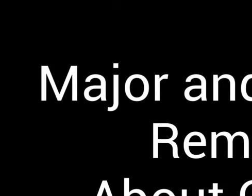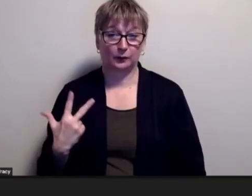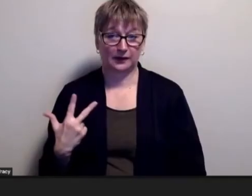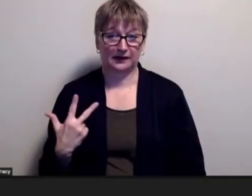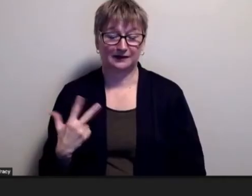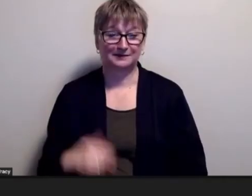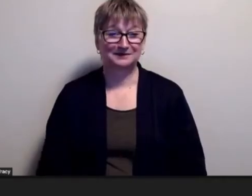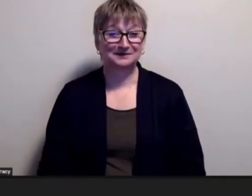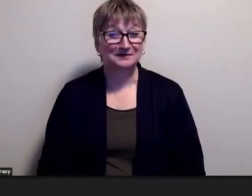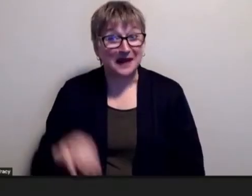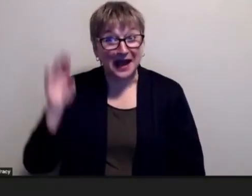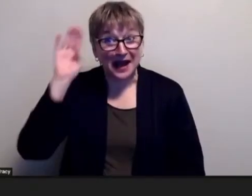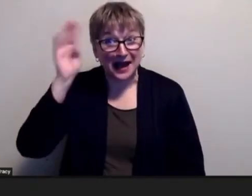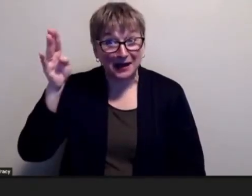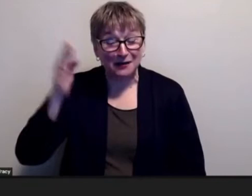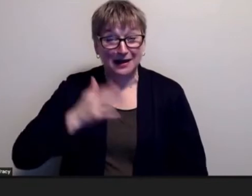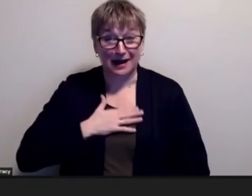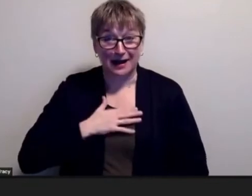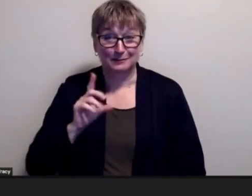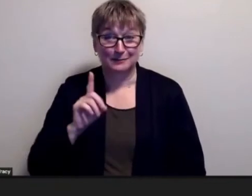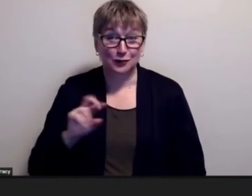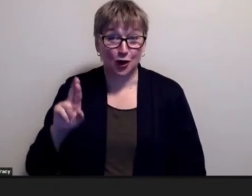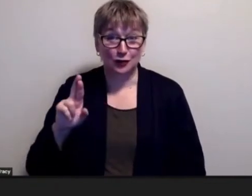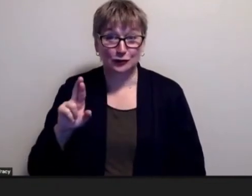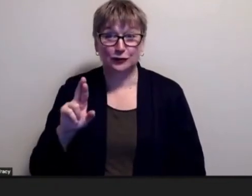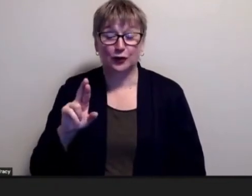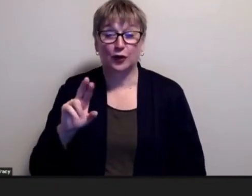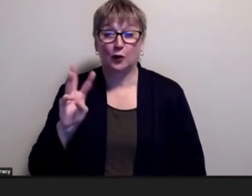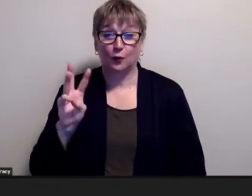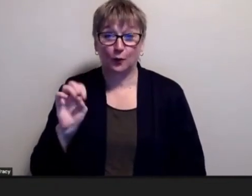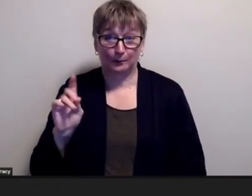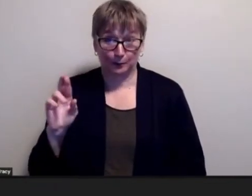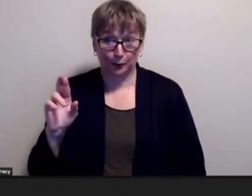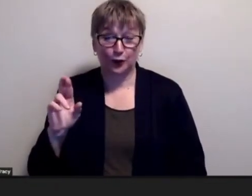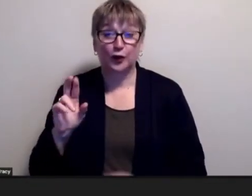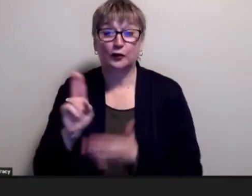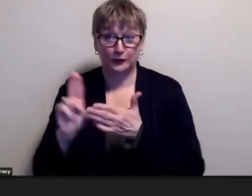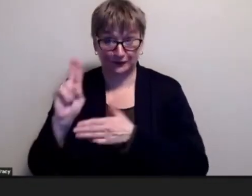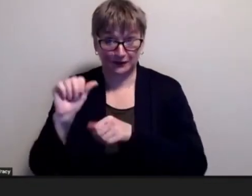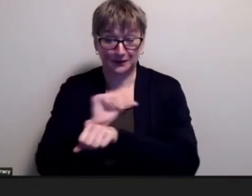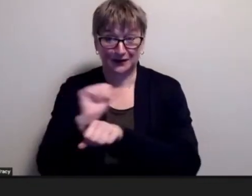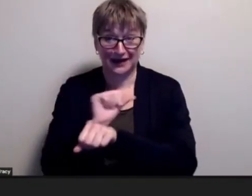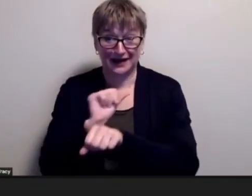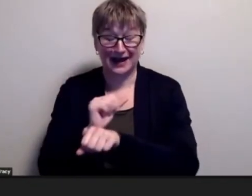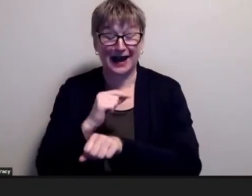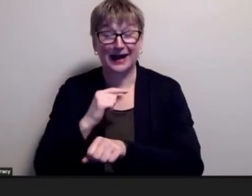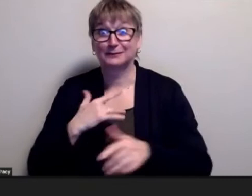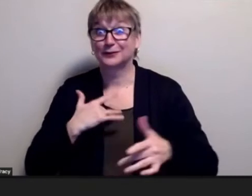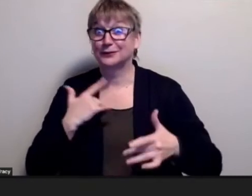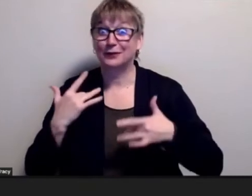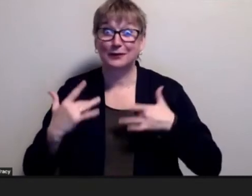Hello I'm Dr. Weber from the University of Alberta and I'm so excited to meet up with